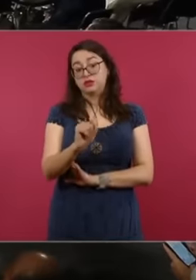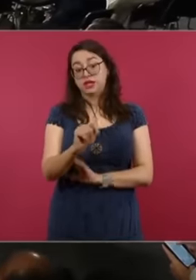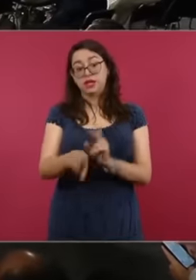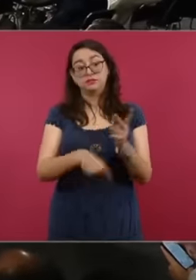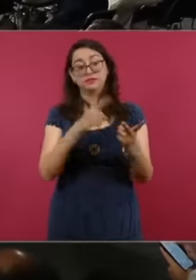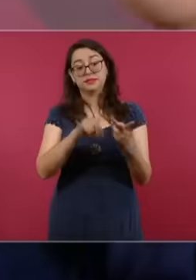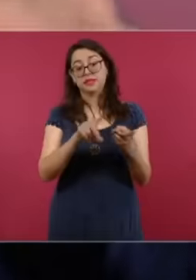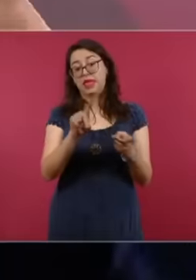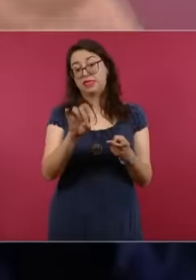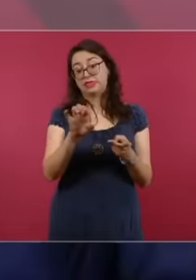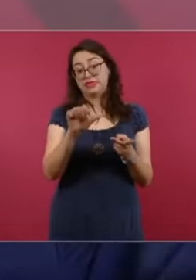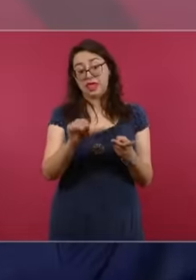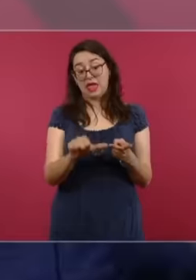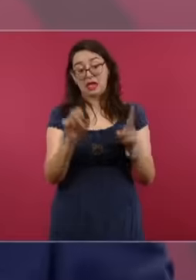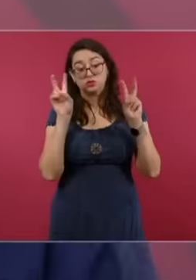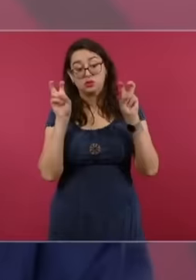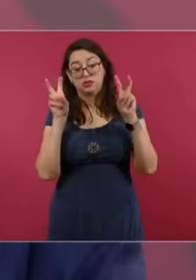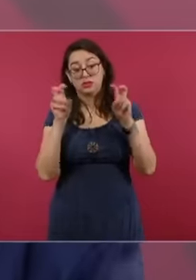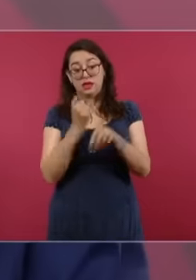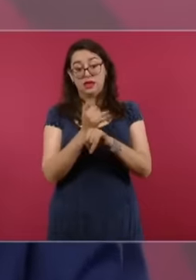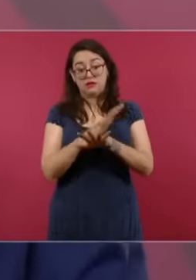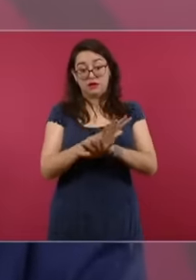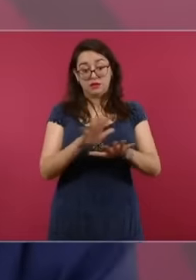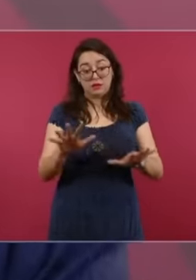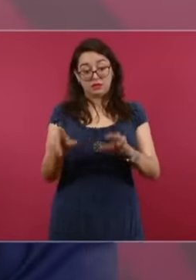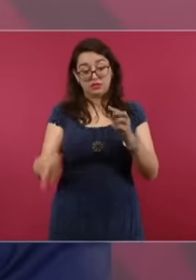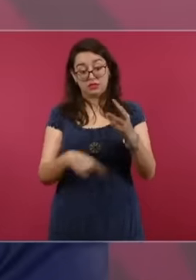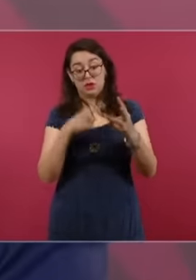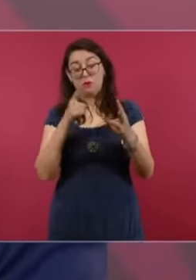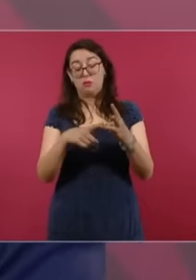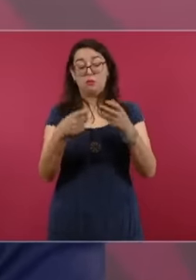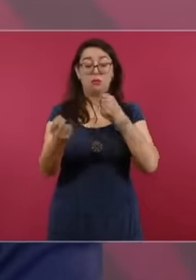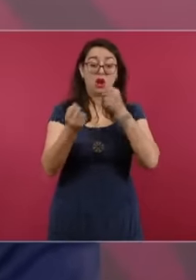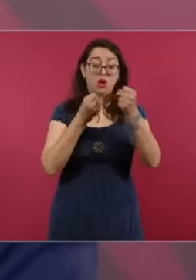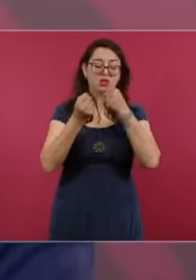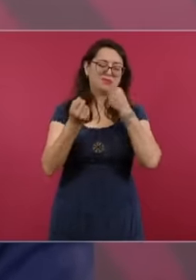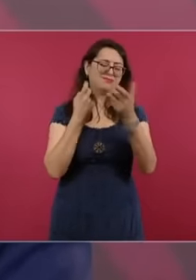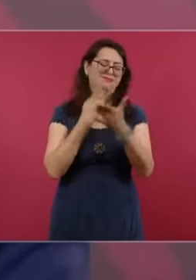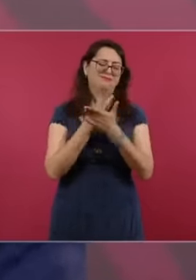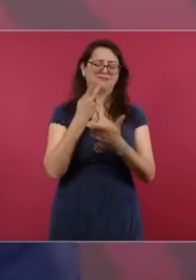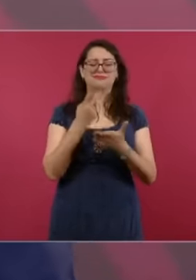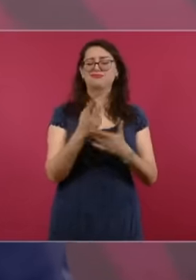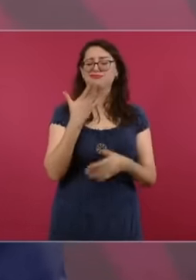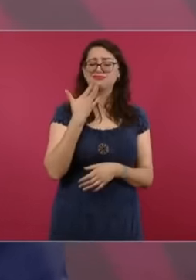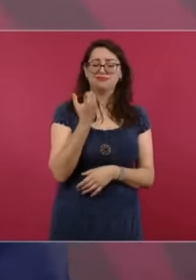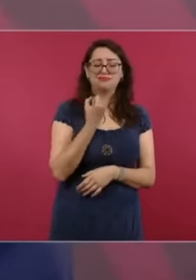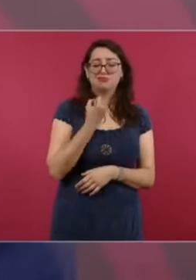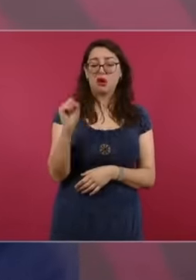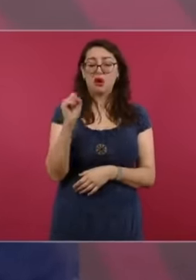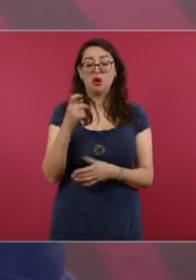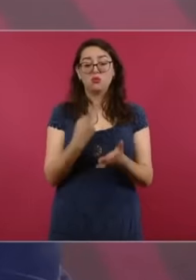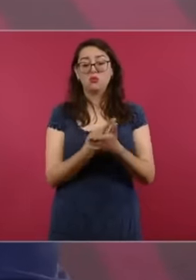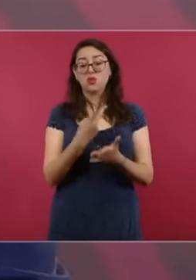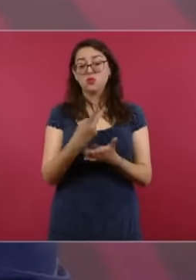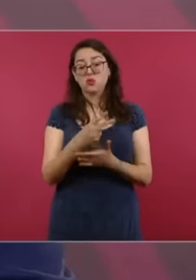the Nobel Prize in journalism or its equivalent,